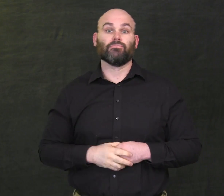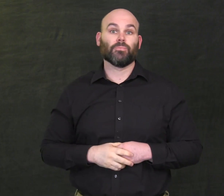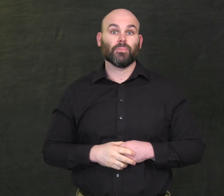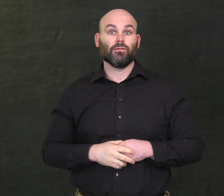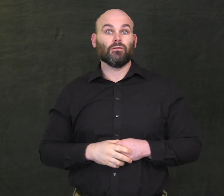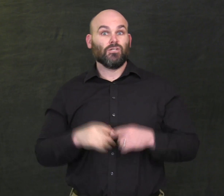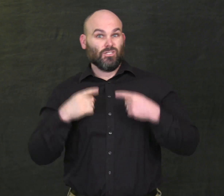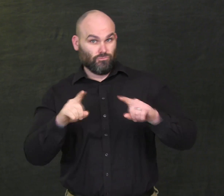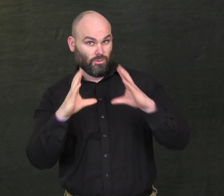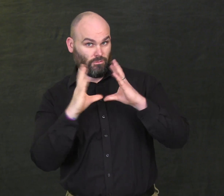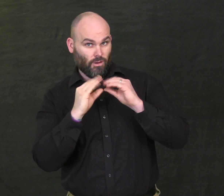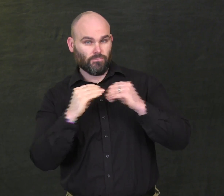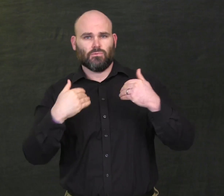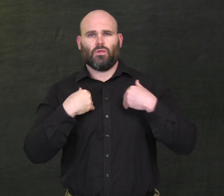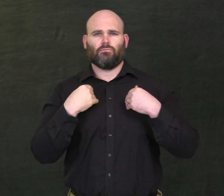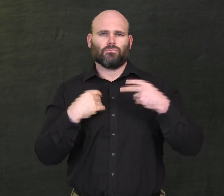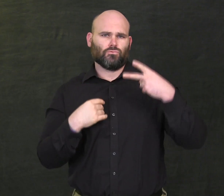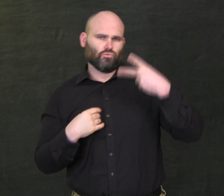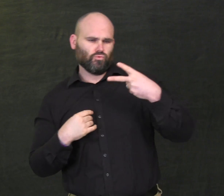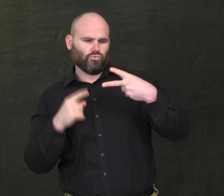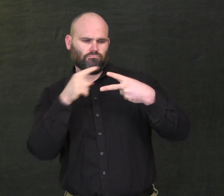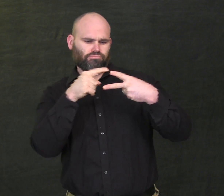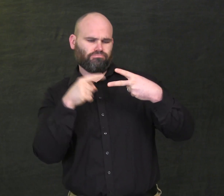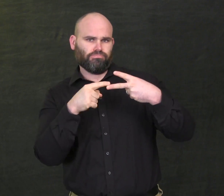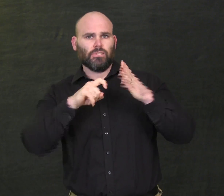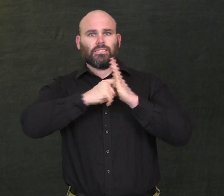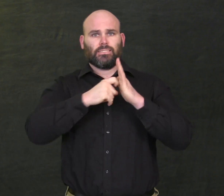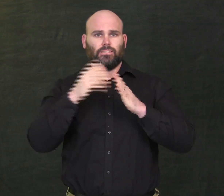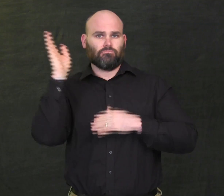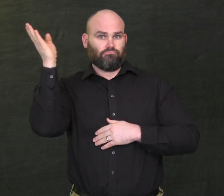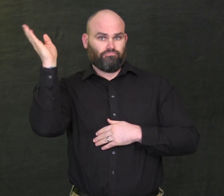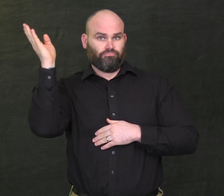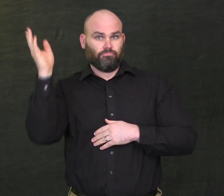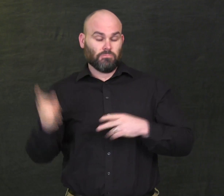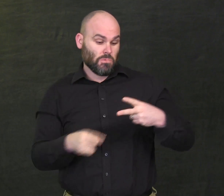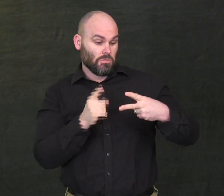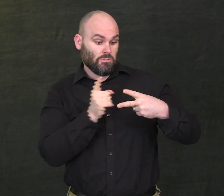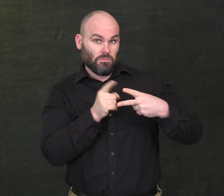Key Note Presentations will be offered by: